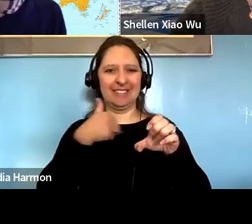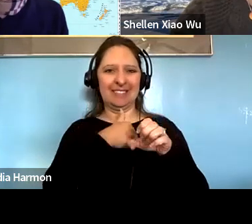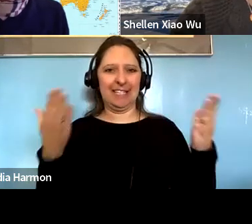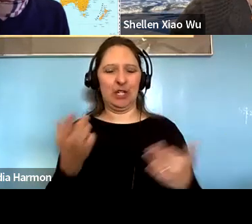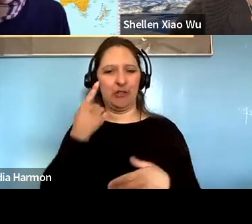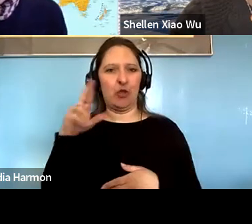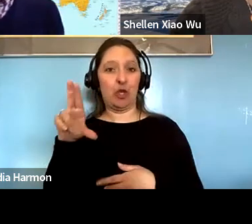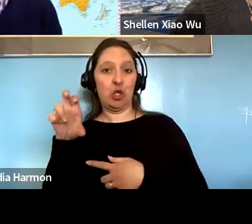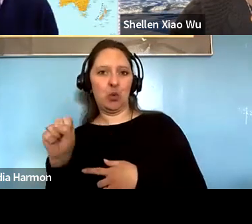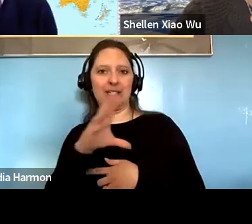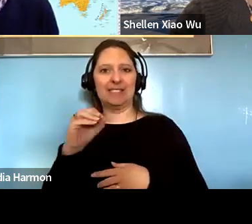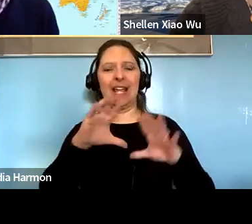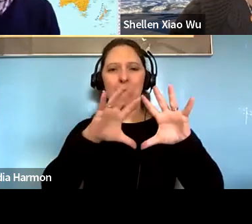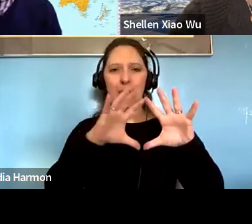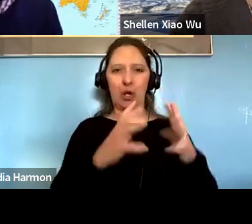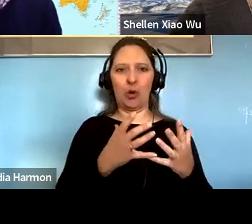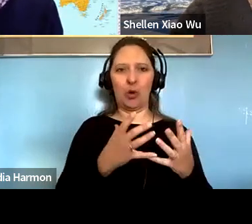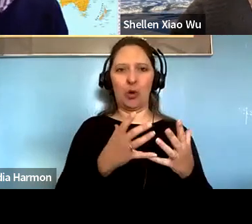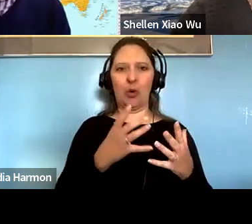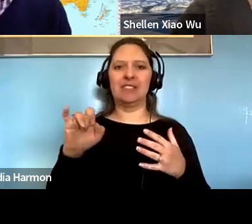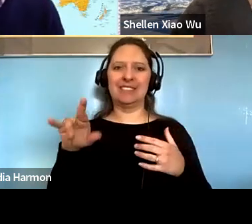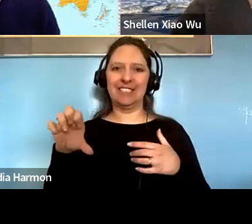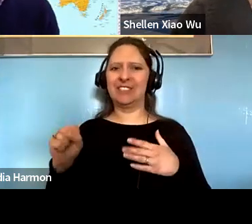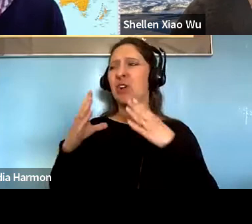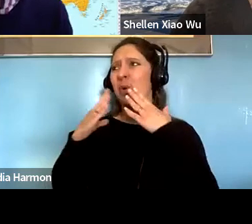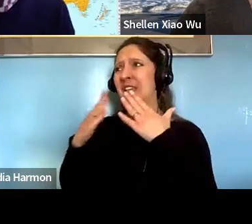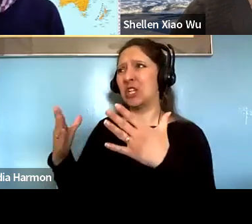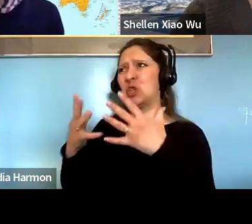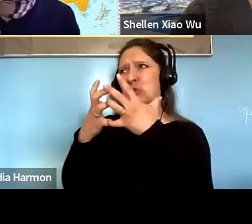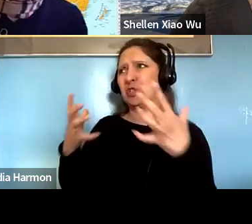Salvador Santino Regilme: Thank you so much, Dr gathered into scoldings at the University of Tennessee.